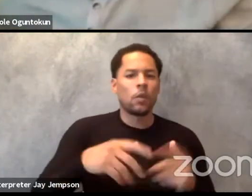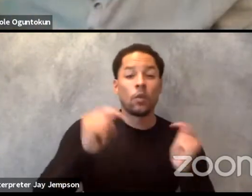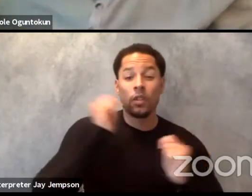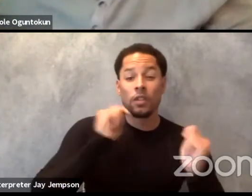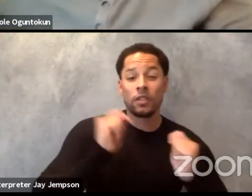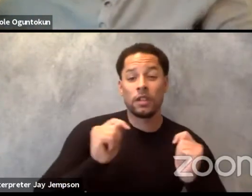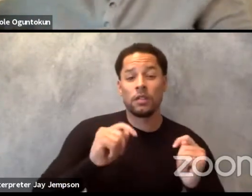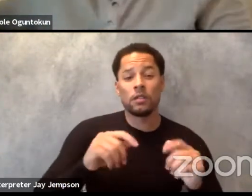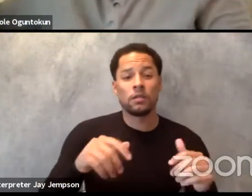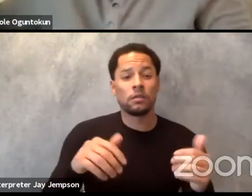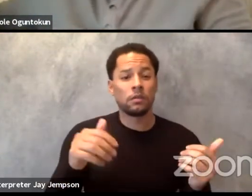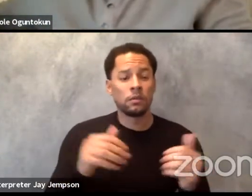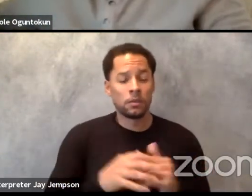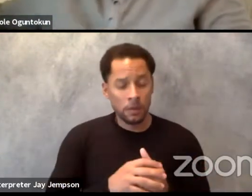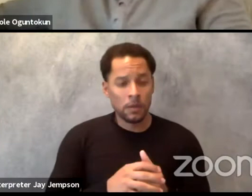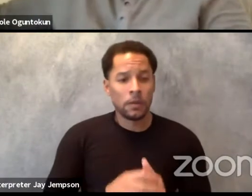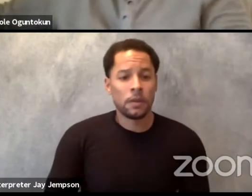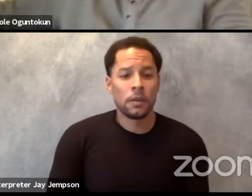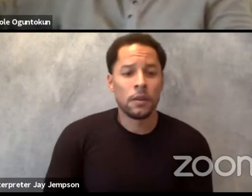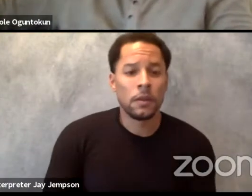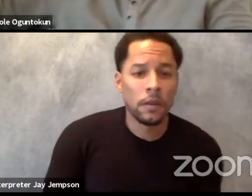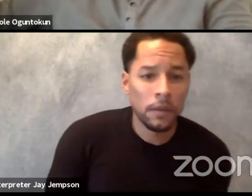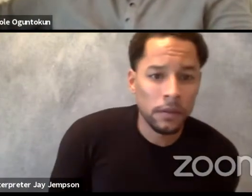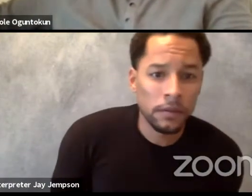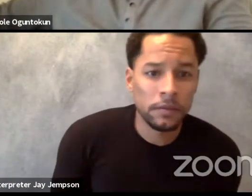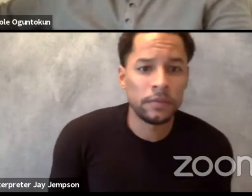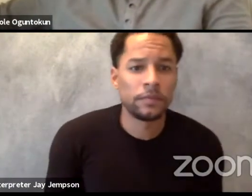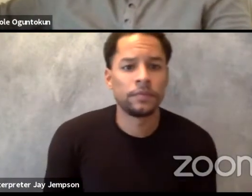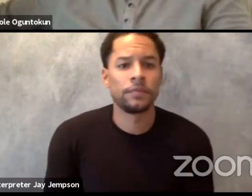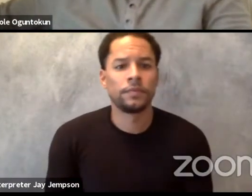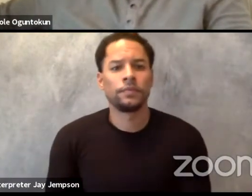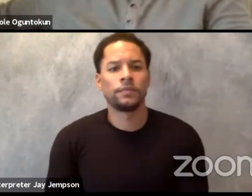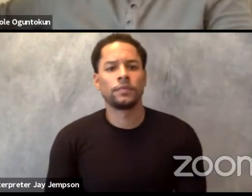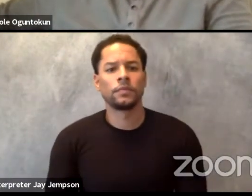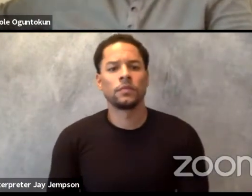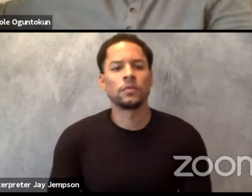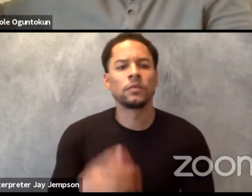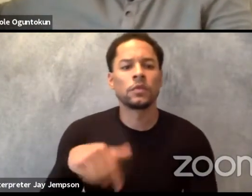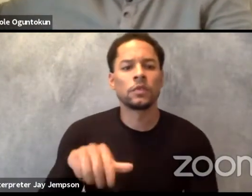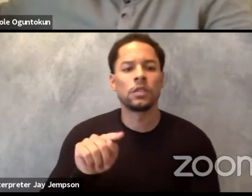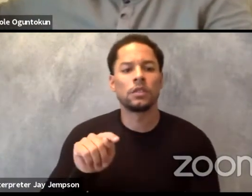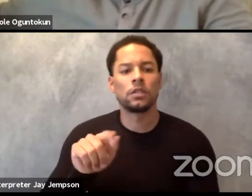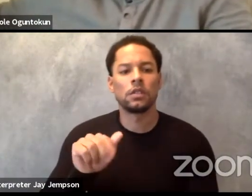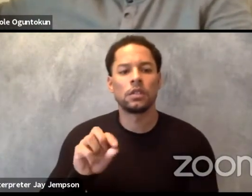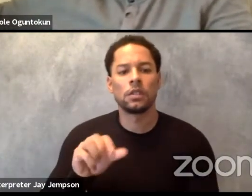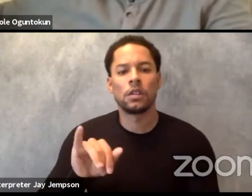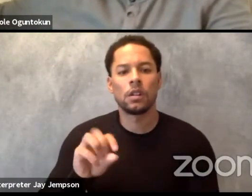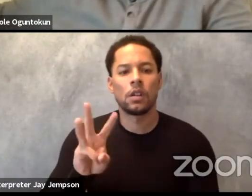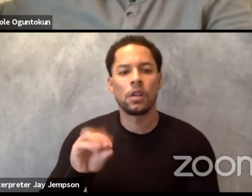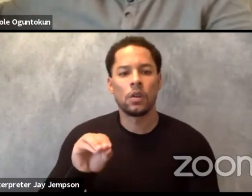Well by Canadian, just to put a caveat, I think what you are referring to is I can't be a Canadian